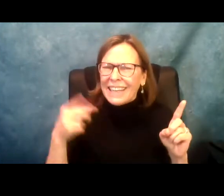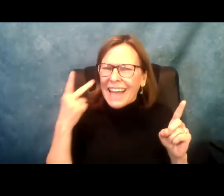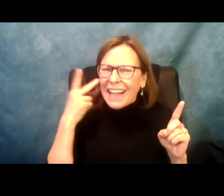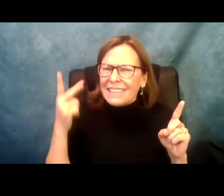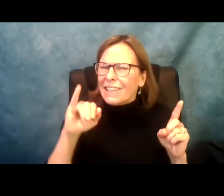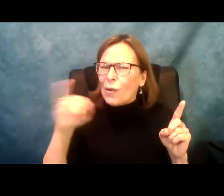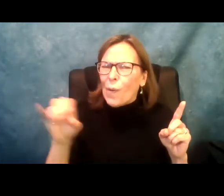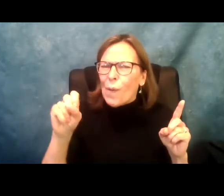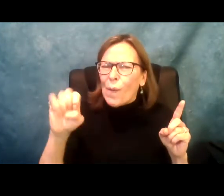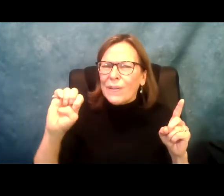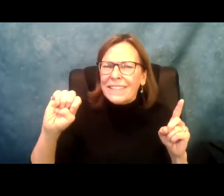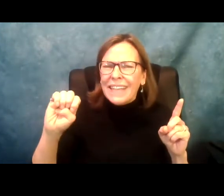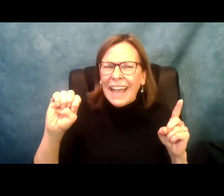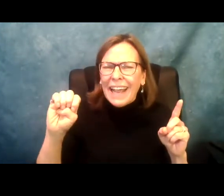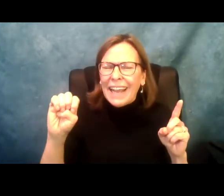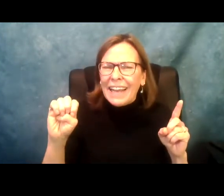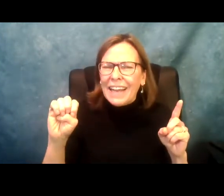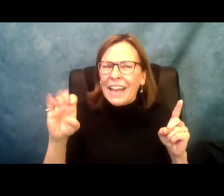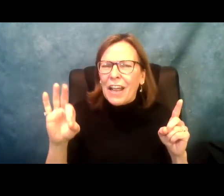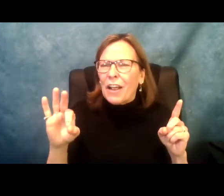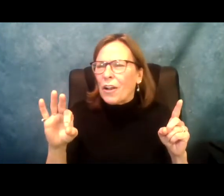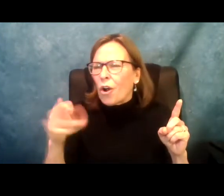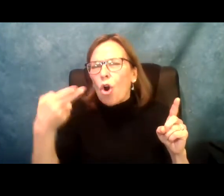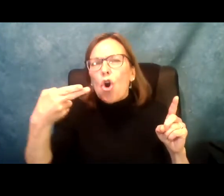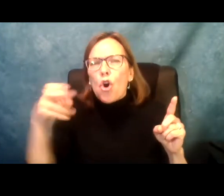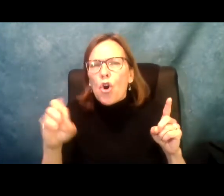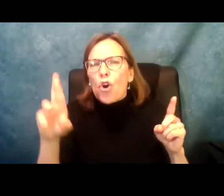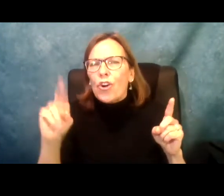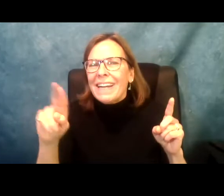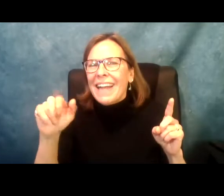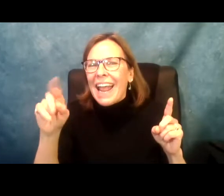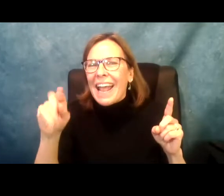Gustavo Rivera. Good morning, everyone.